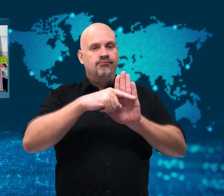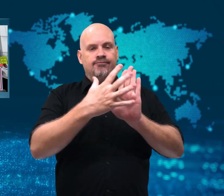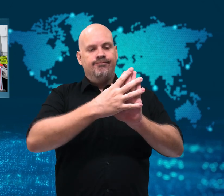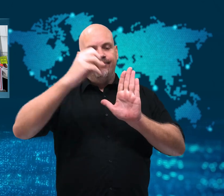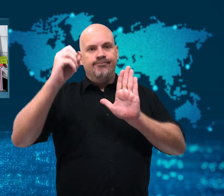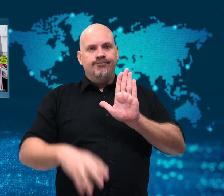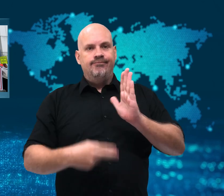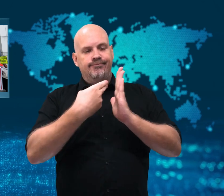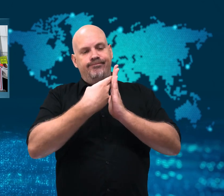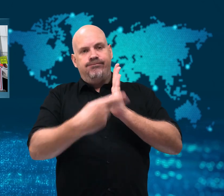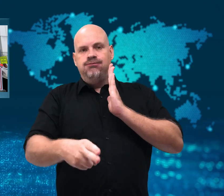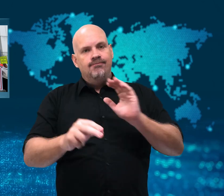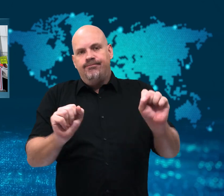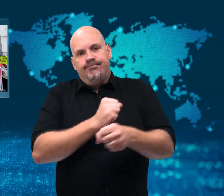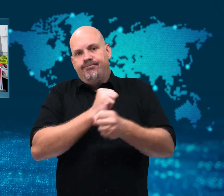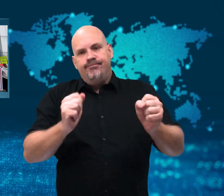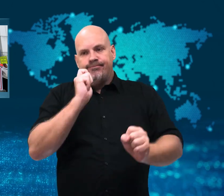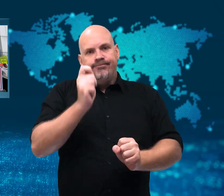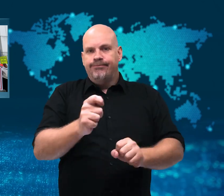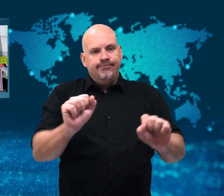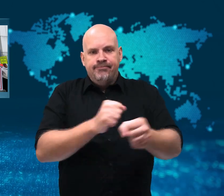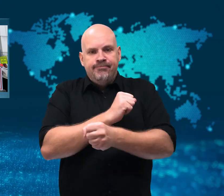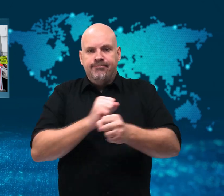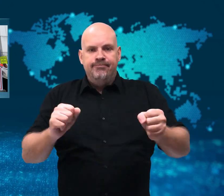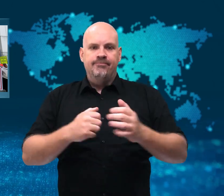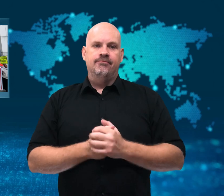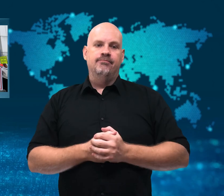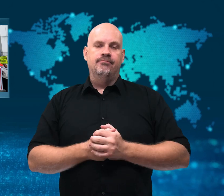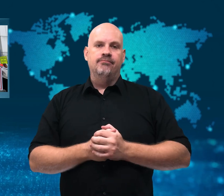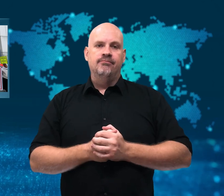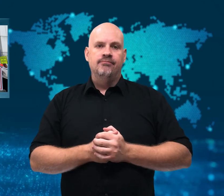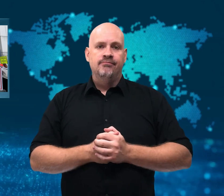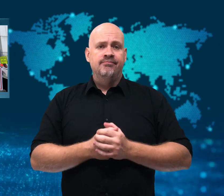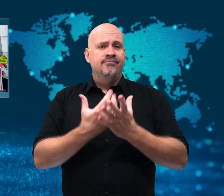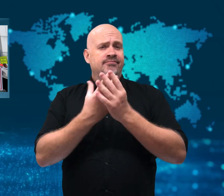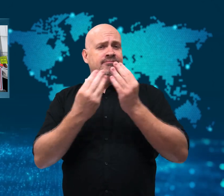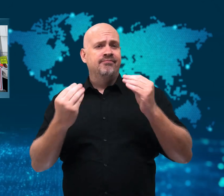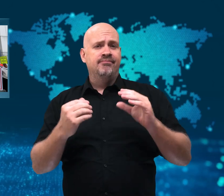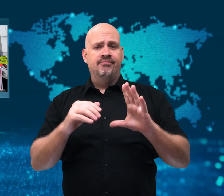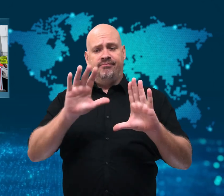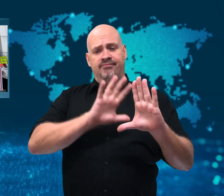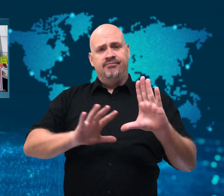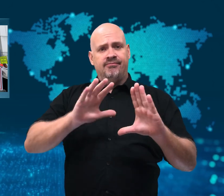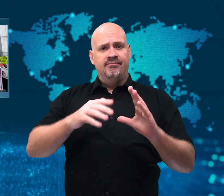The Supreme Court ruling now voids that law.